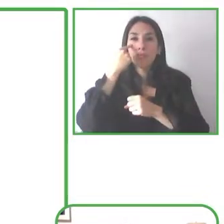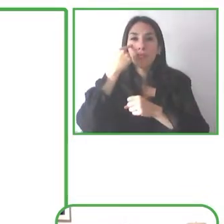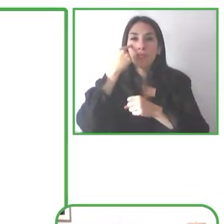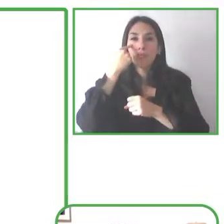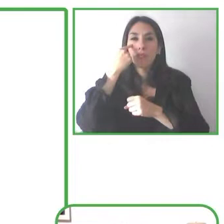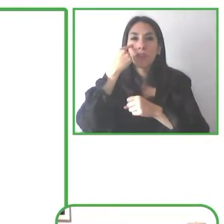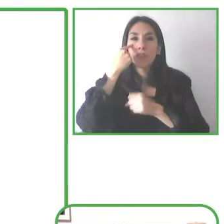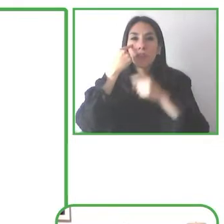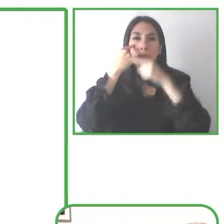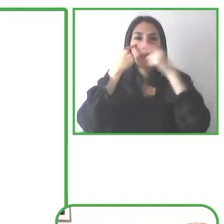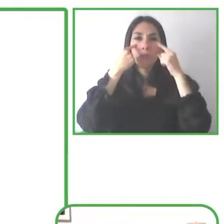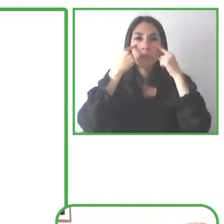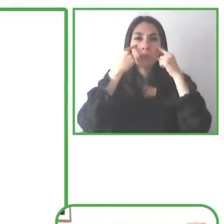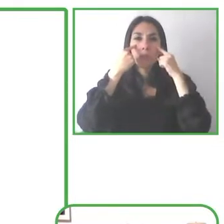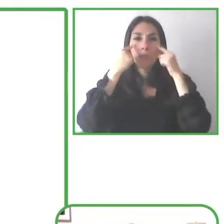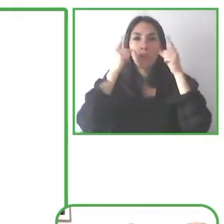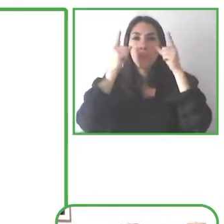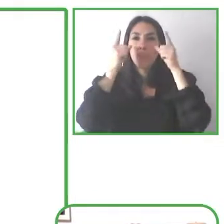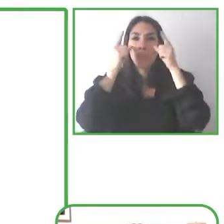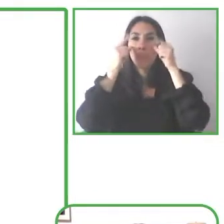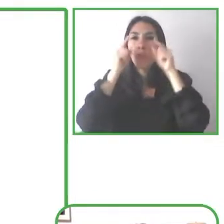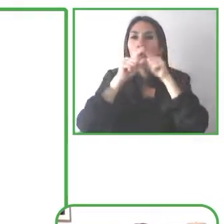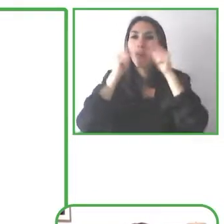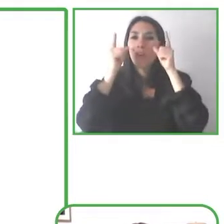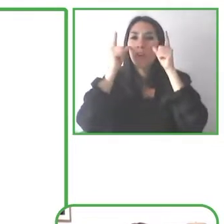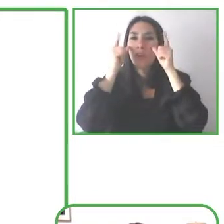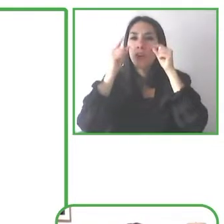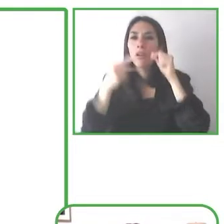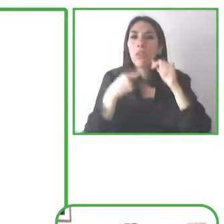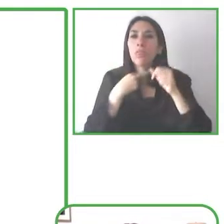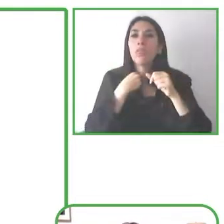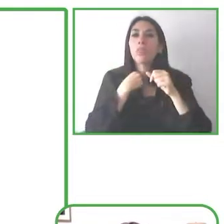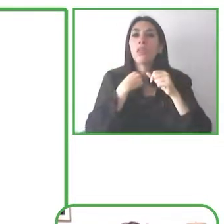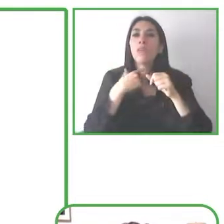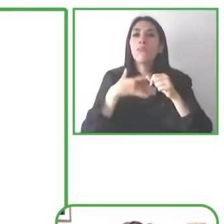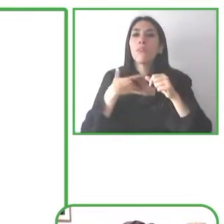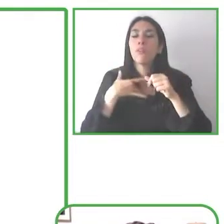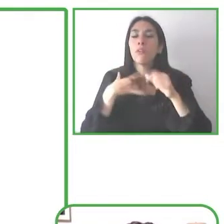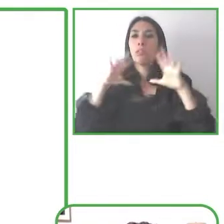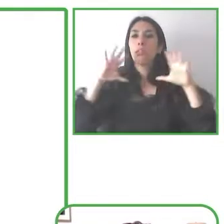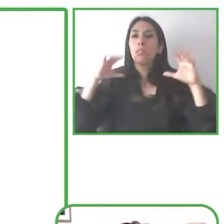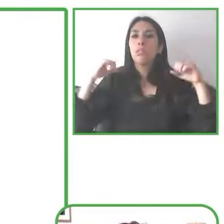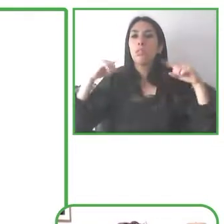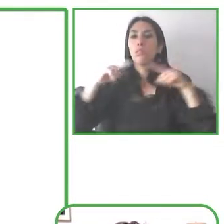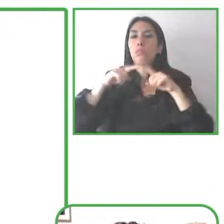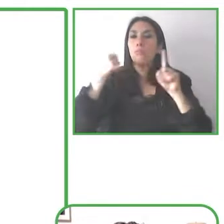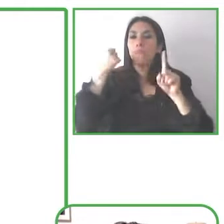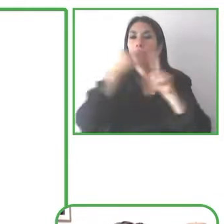transition where at that point I had lost all ability to use my central vision, so I